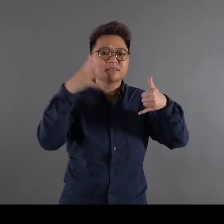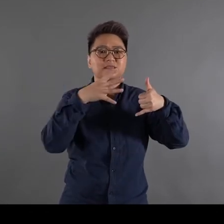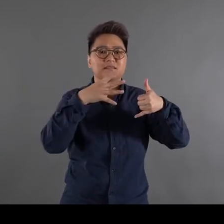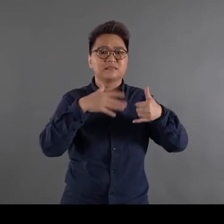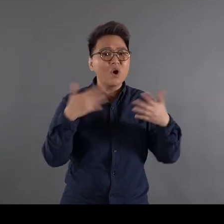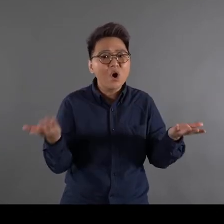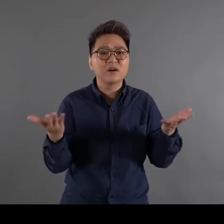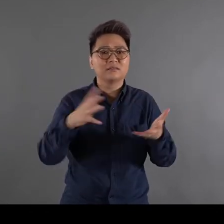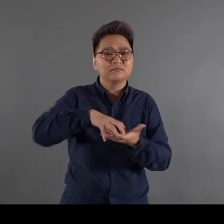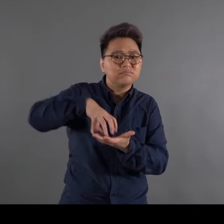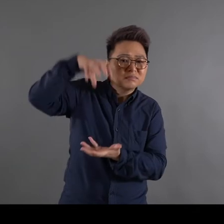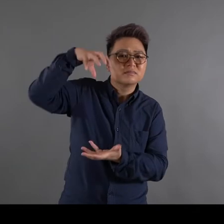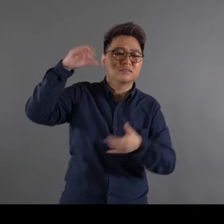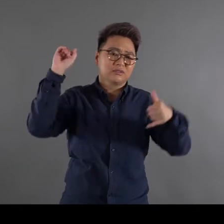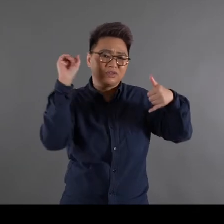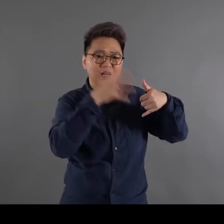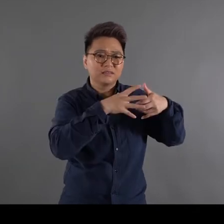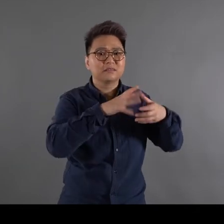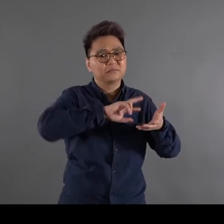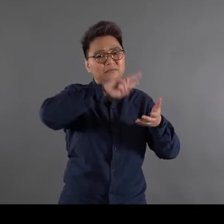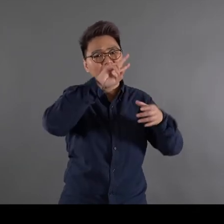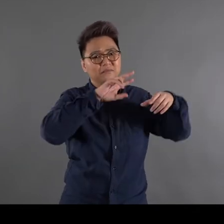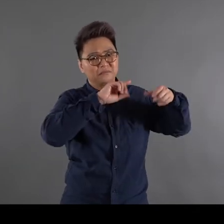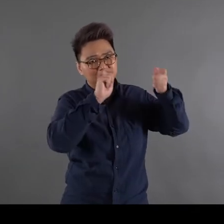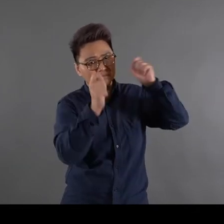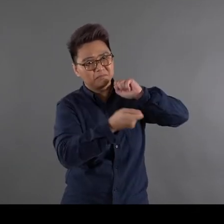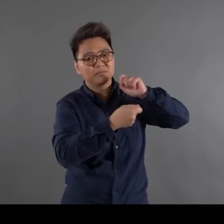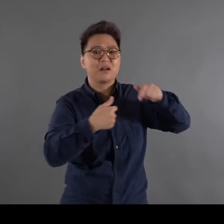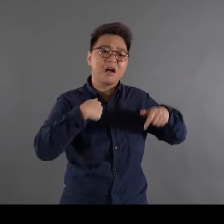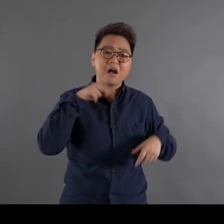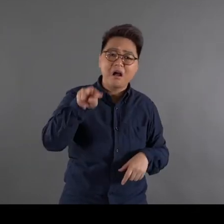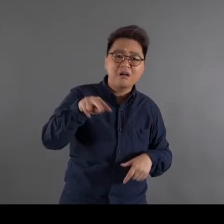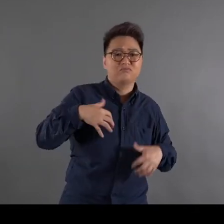or object I have always been interested in this